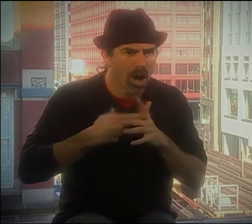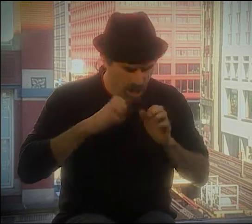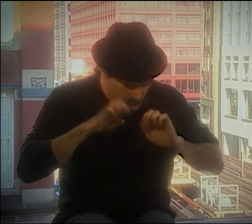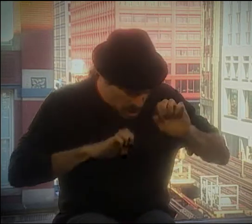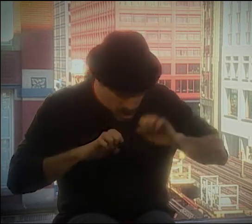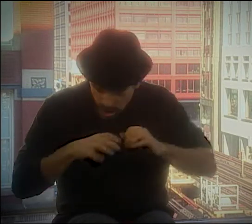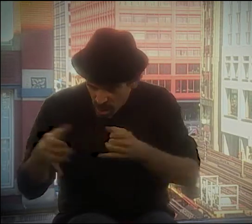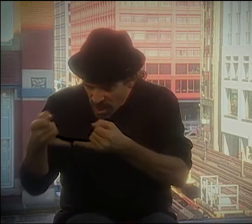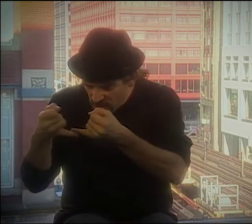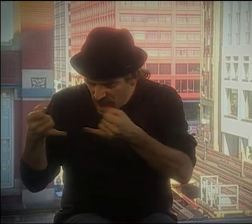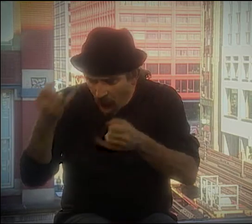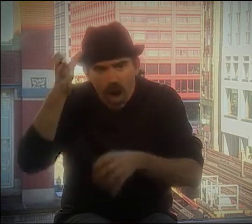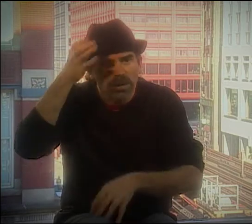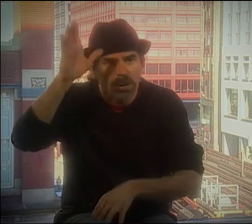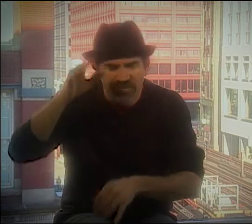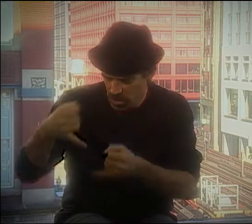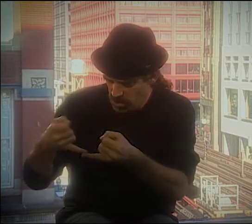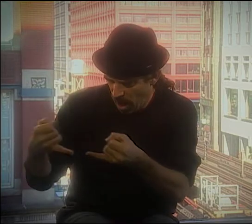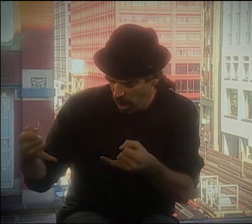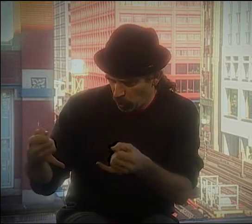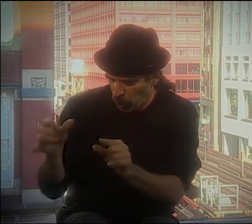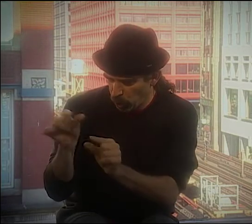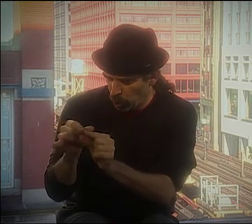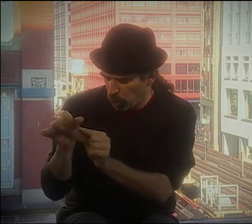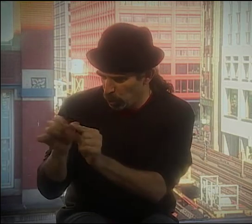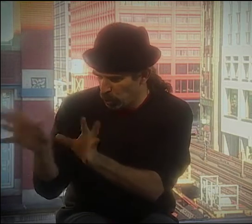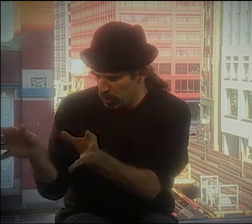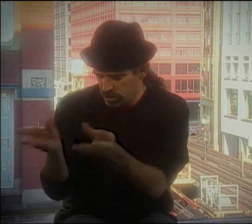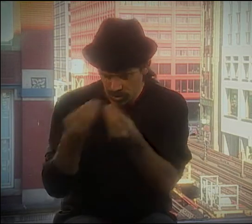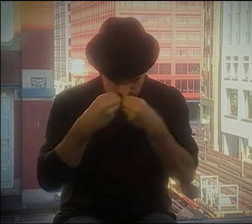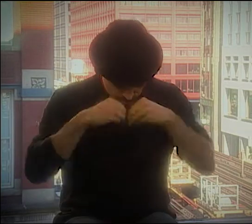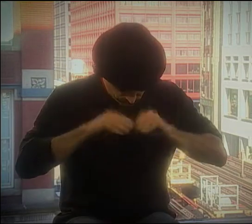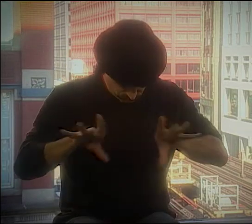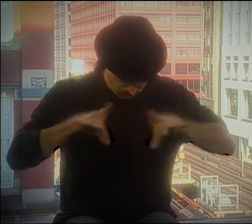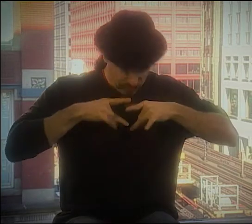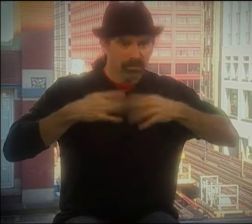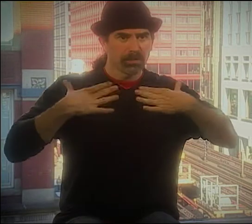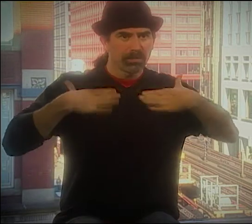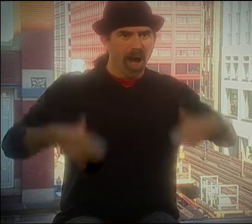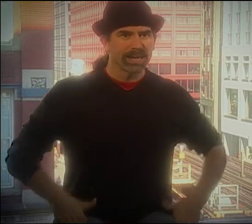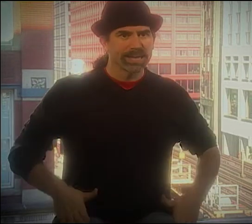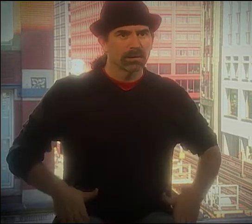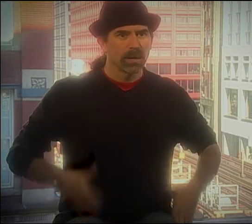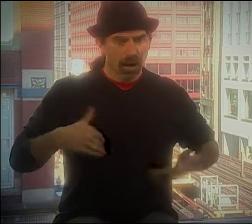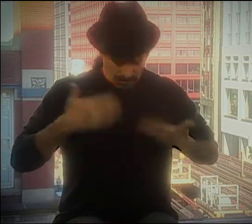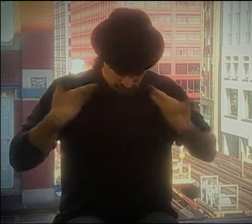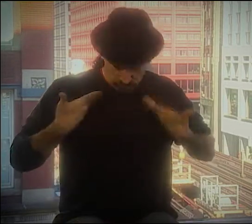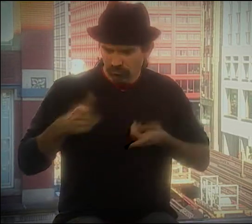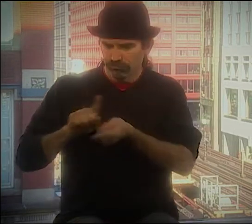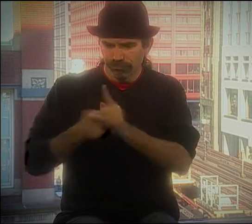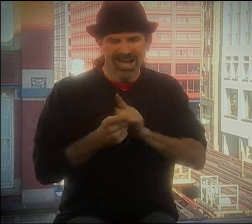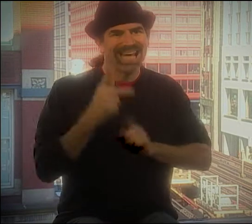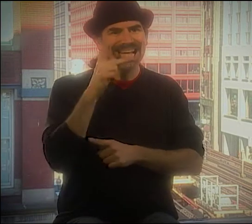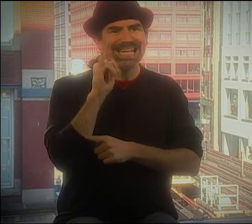AND THAT'S WHERE I FIRST STARTED EXPERIMENTING WITH THE IDEA OF TAKING WORDS AND MAKING THEM PHYSICAL, MAKING